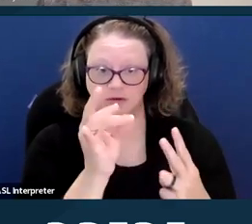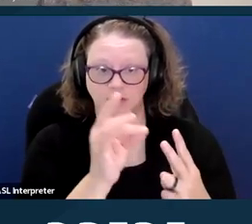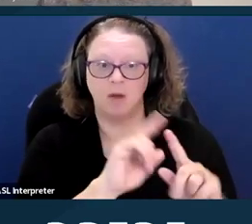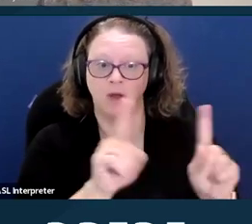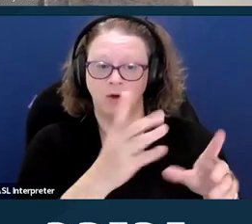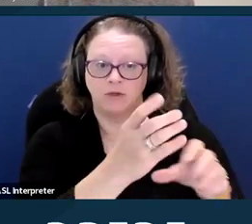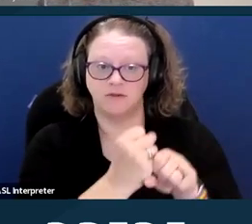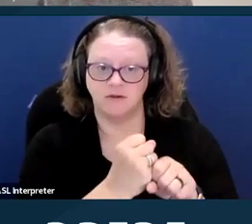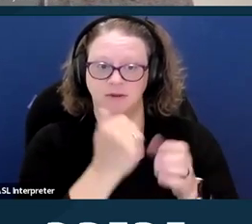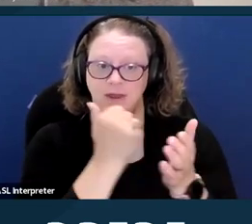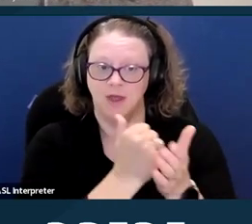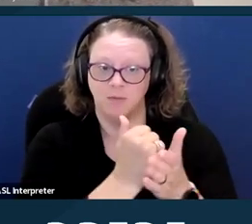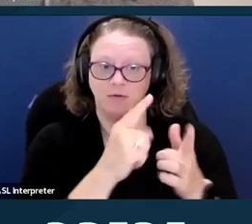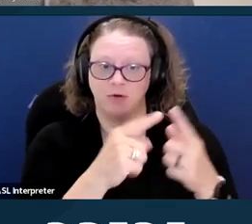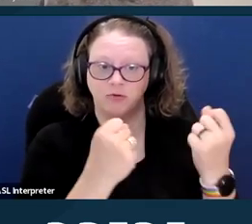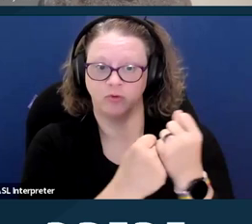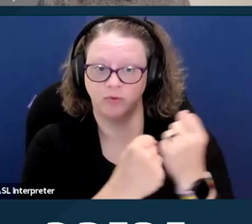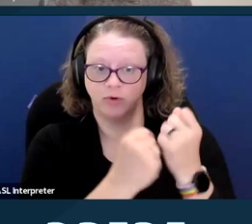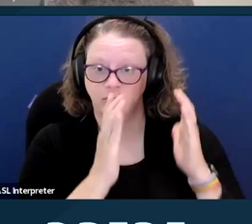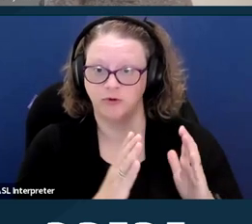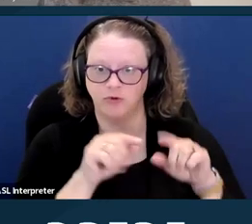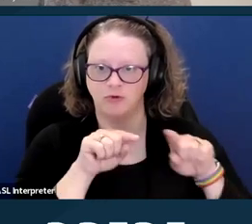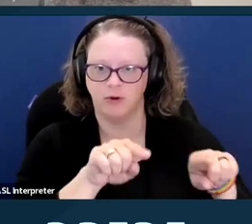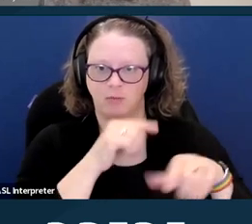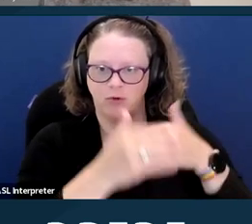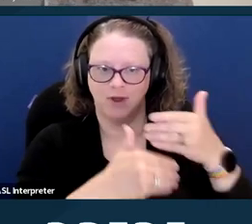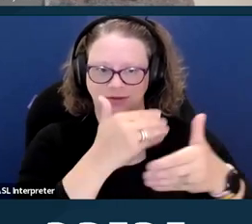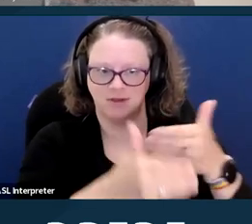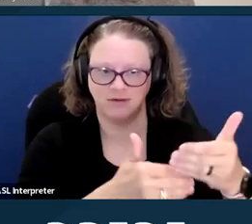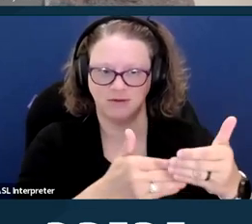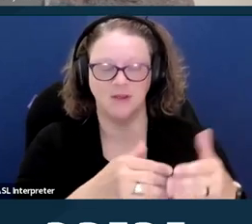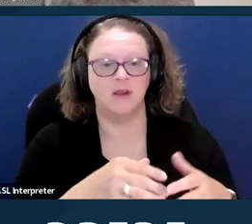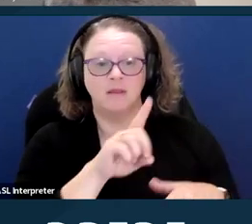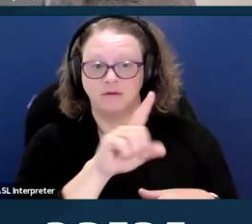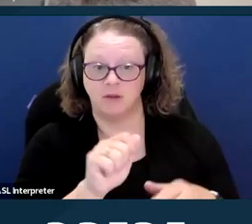and supported decision-making can help strengthen their capacity to make these decisions on their own